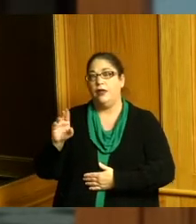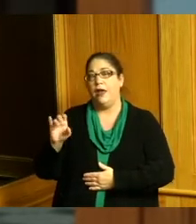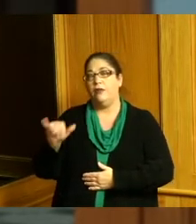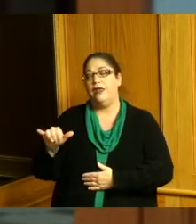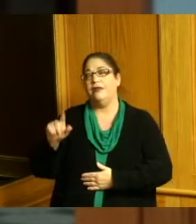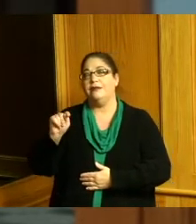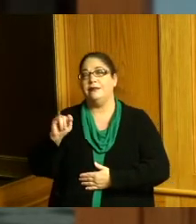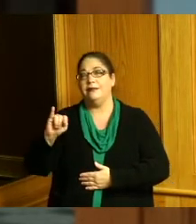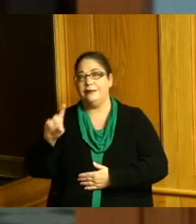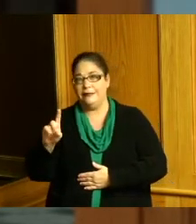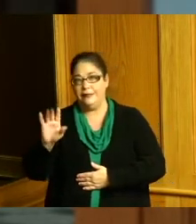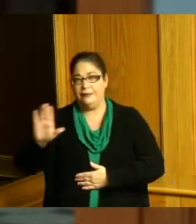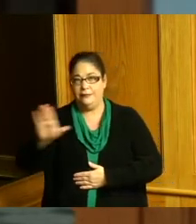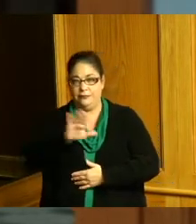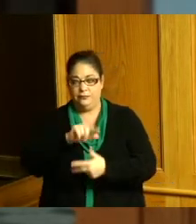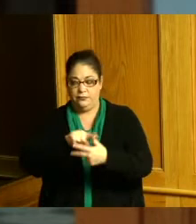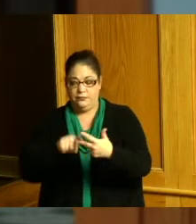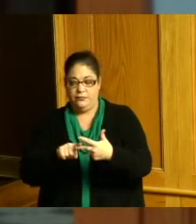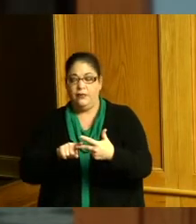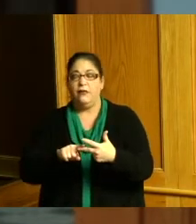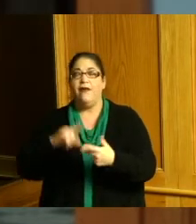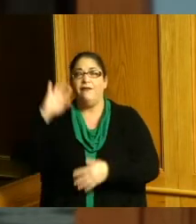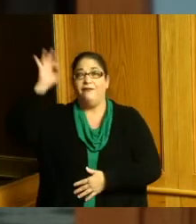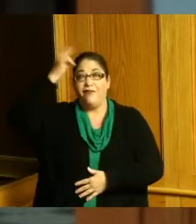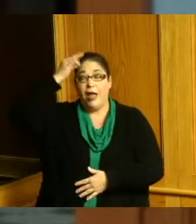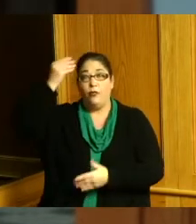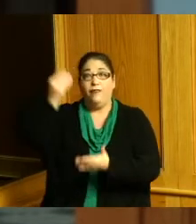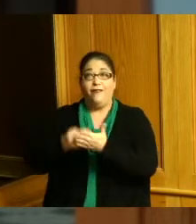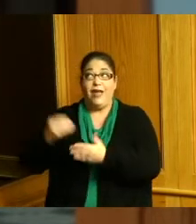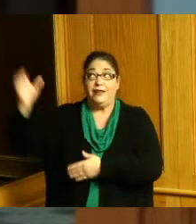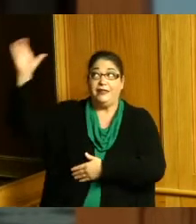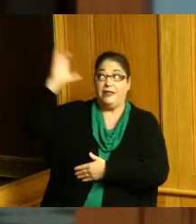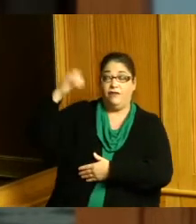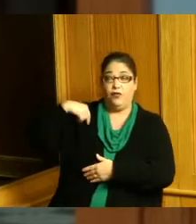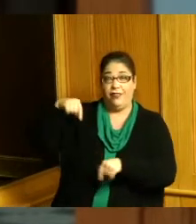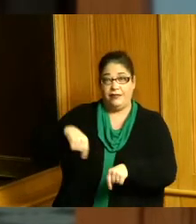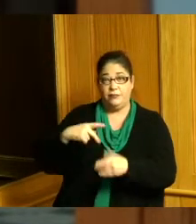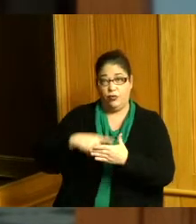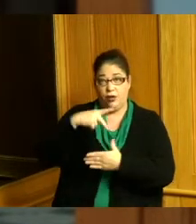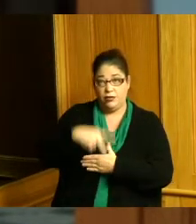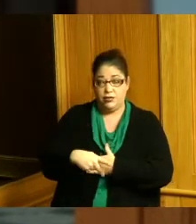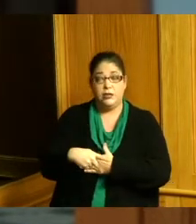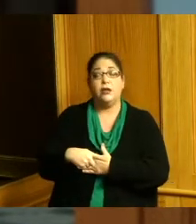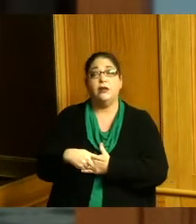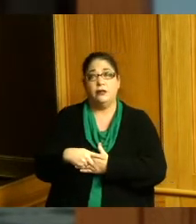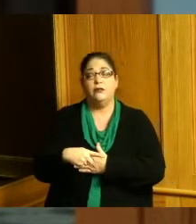we have federal funding for this project the remainder of the funding will be split 50 50